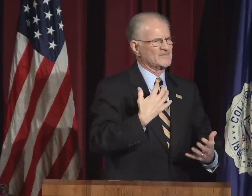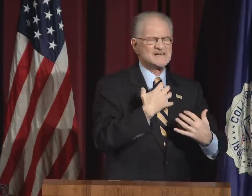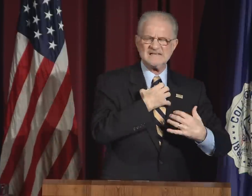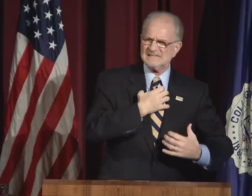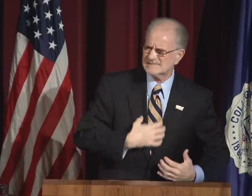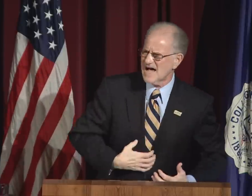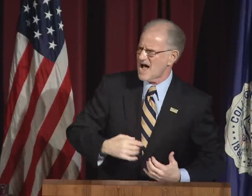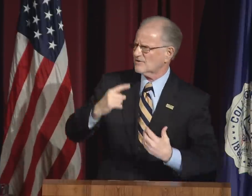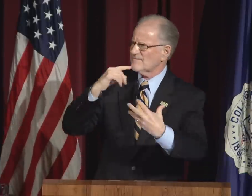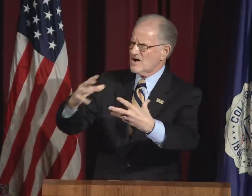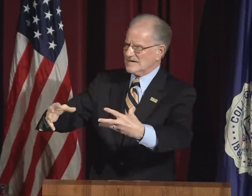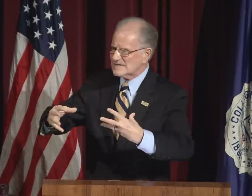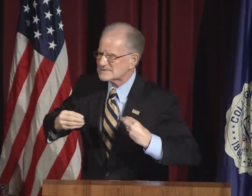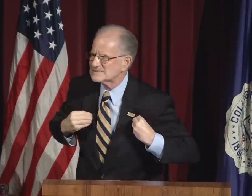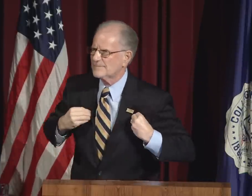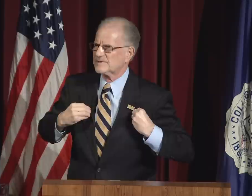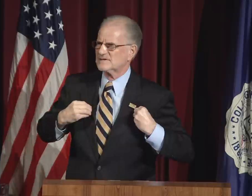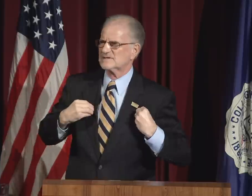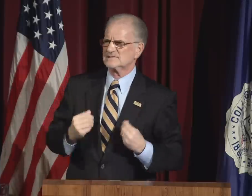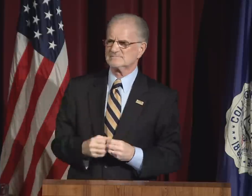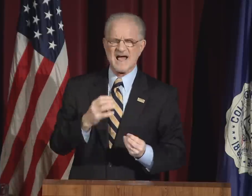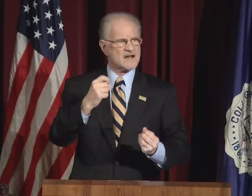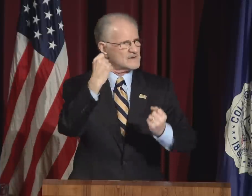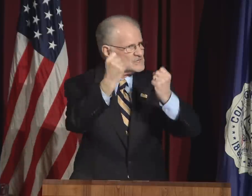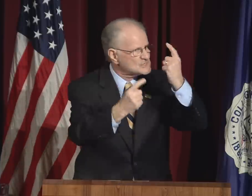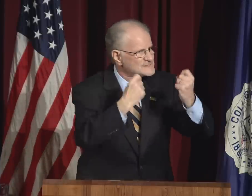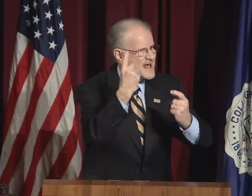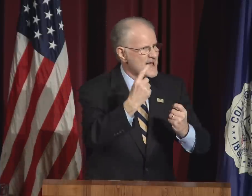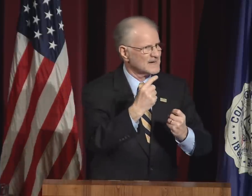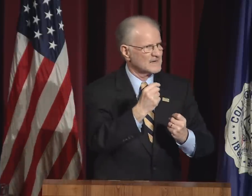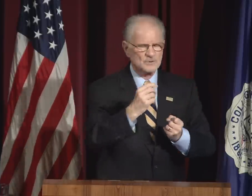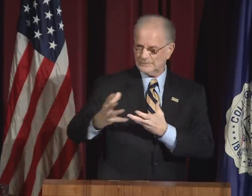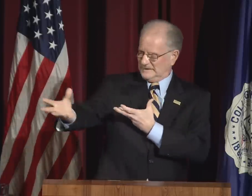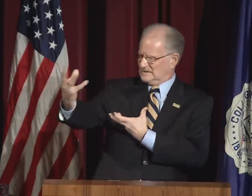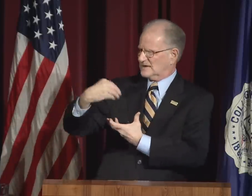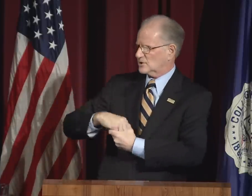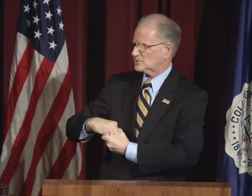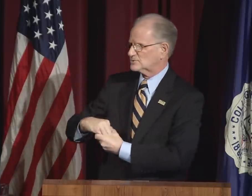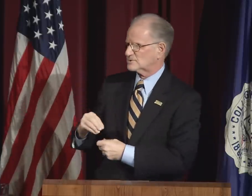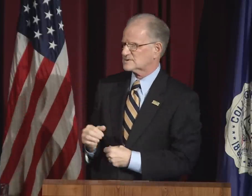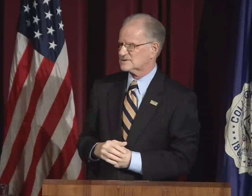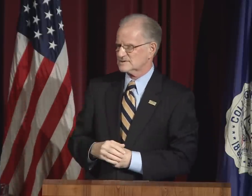and we all sometimes feel the desire for acceptance